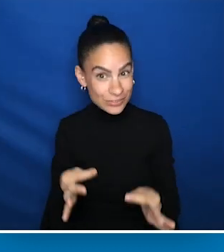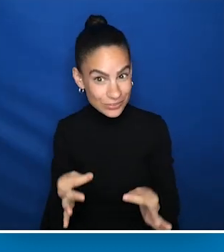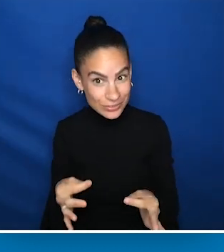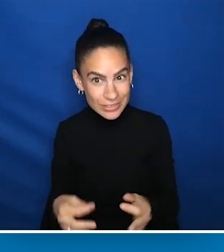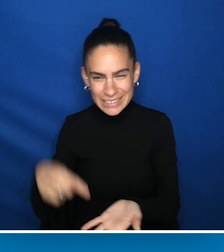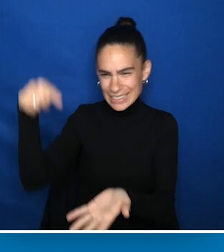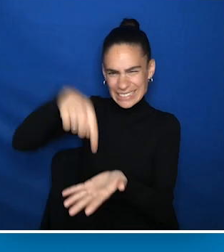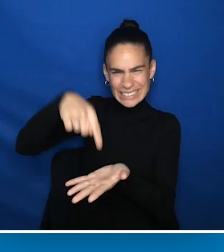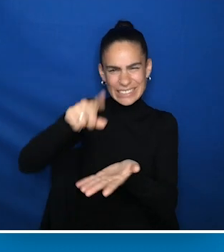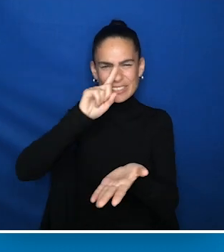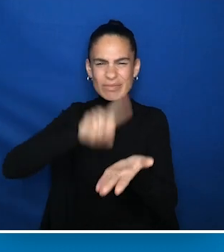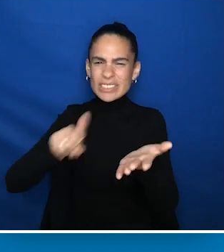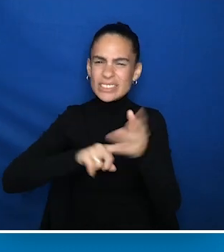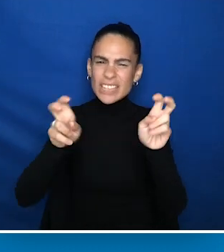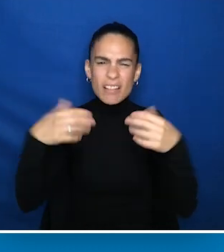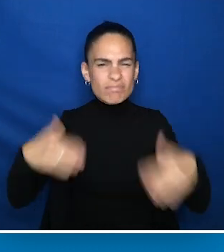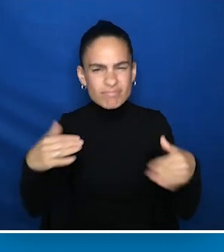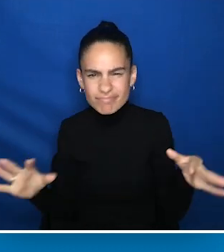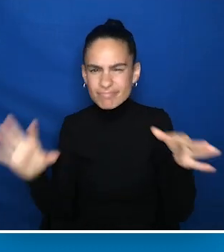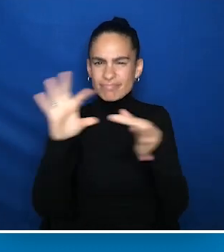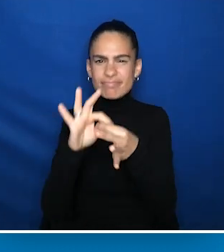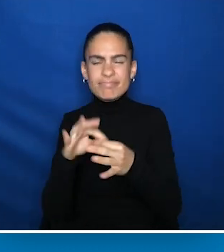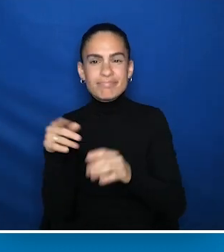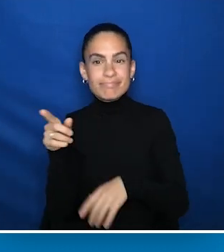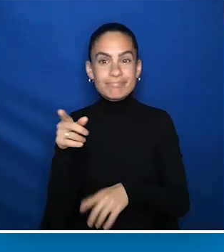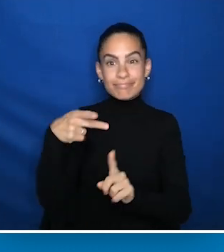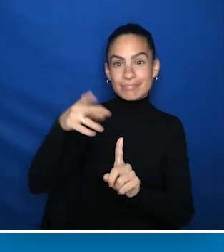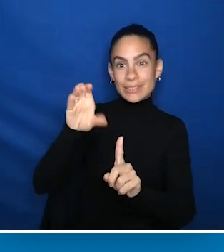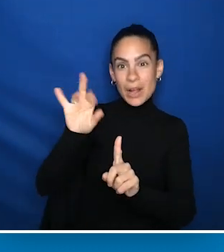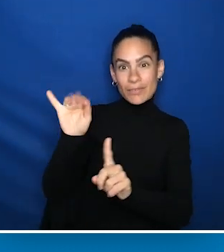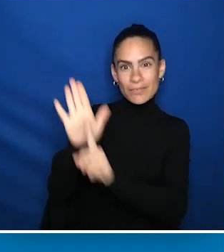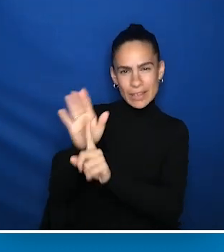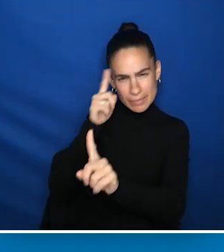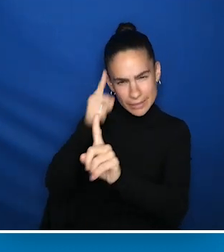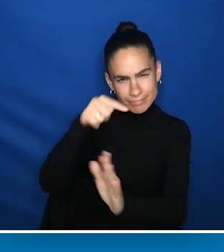But I think this priority research area resonates with PCORI's mission on a much deeper level